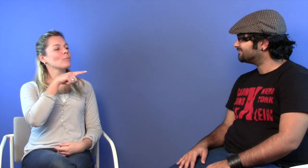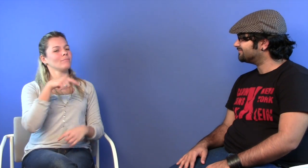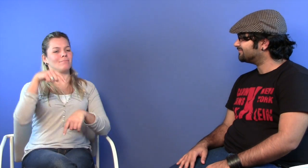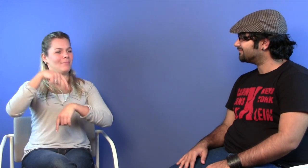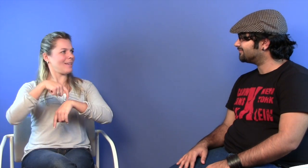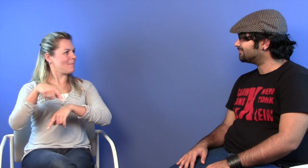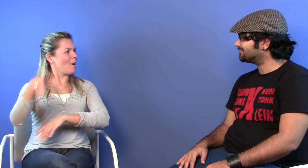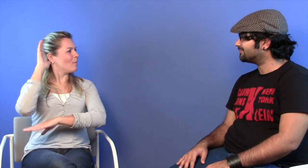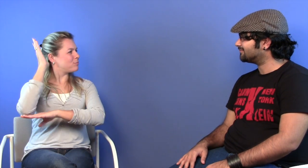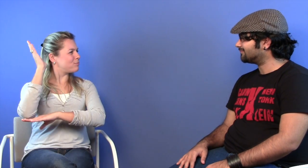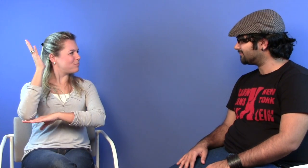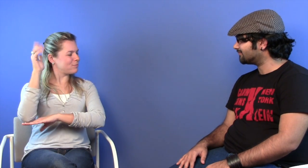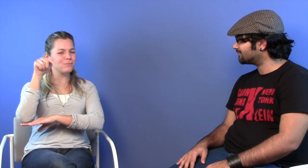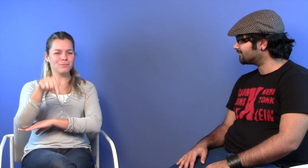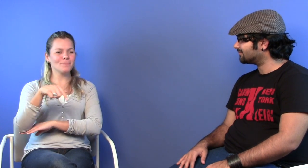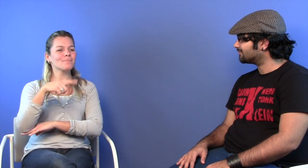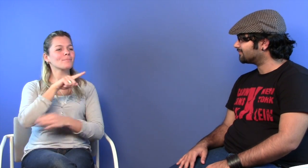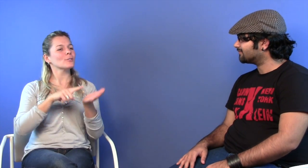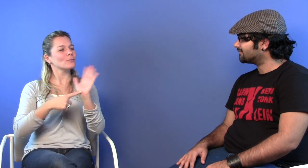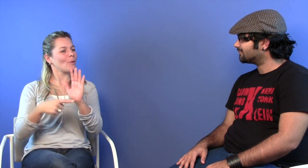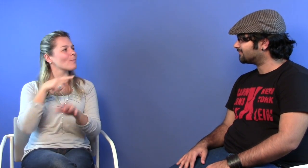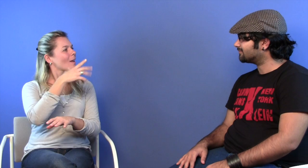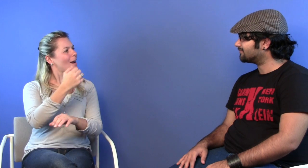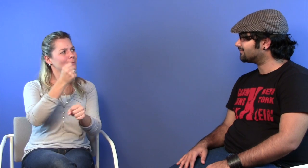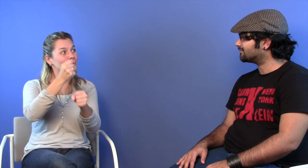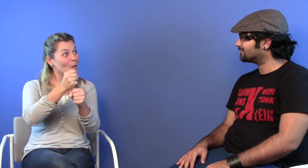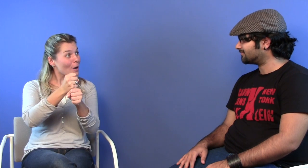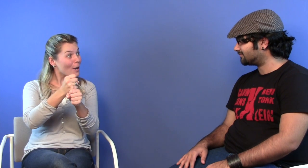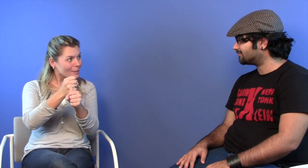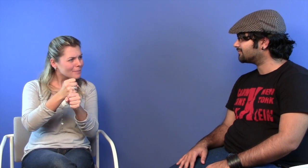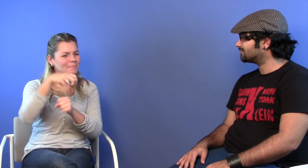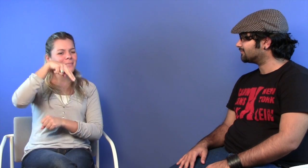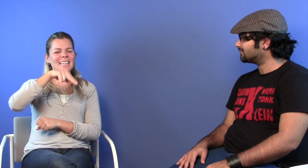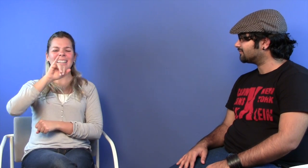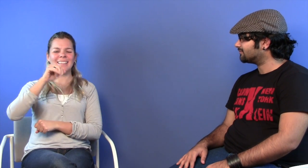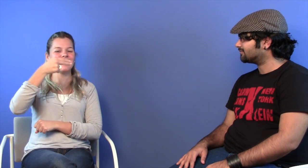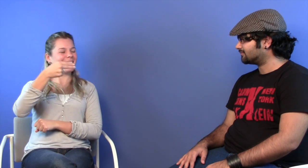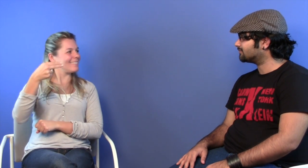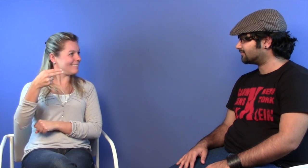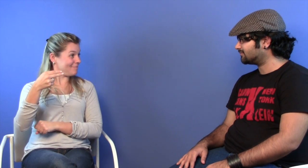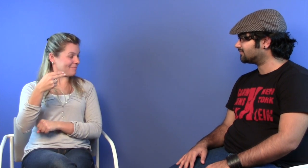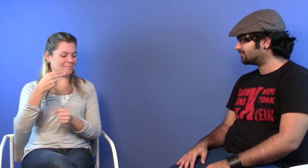During your presentation, you talked about your work at NIHH (Ali Yavar Jung National Institute of the Hearing